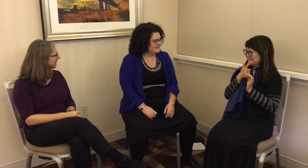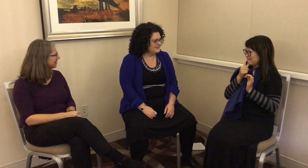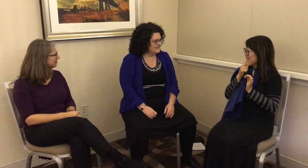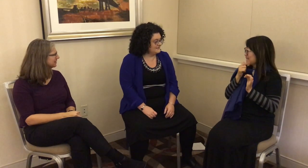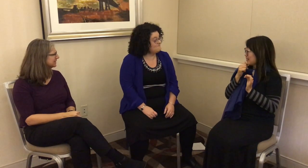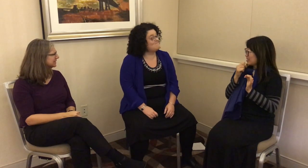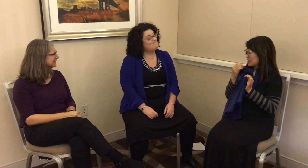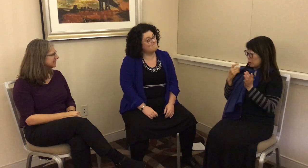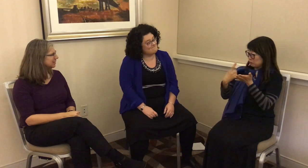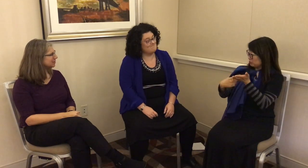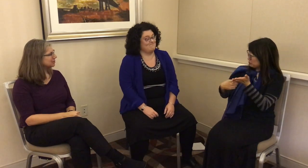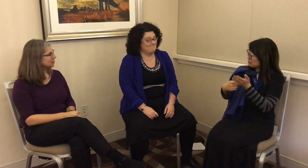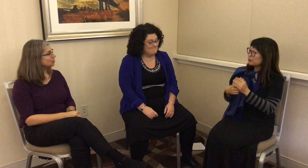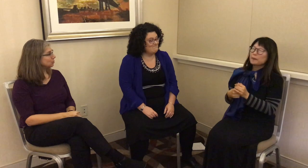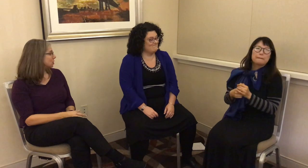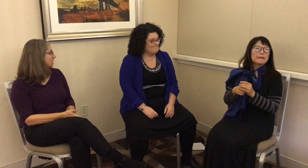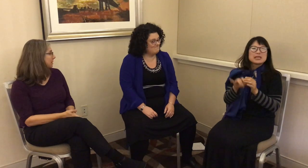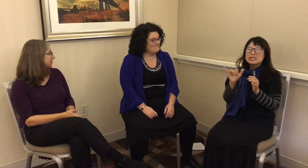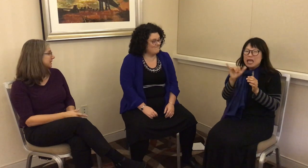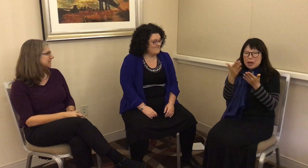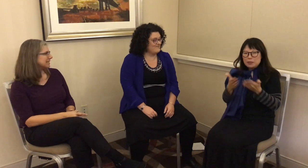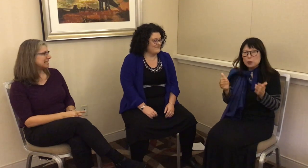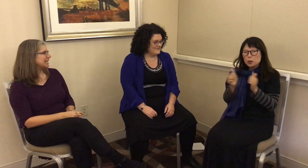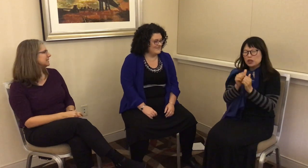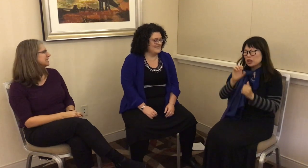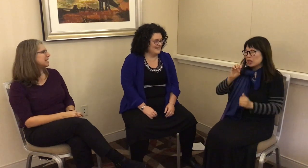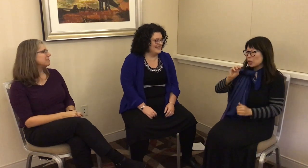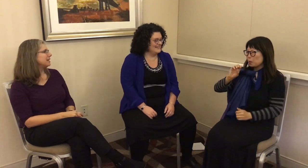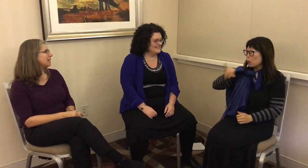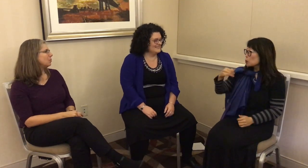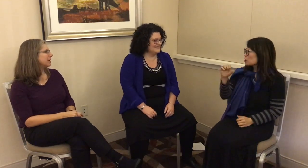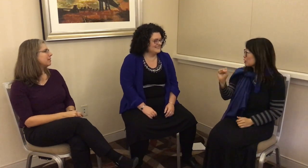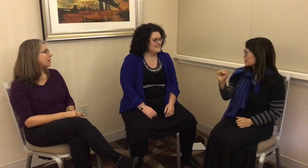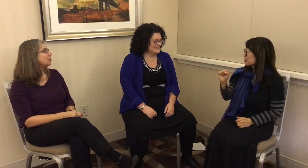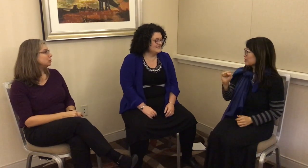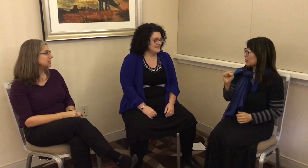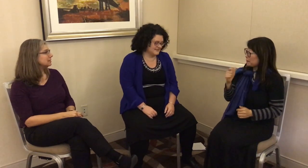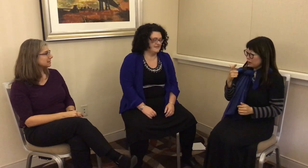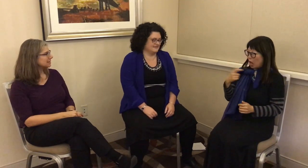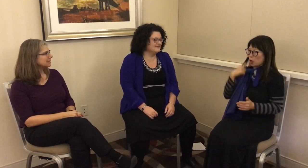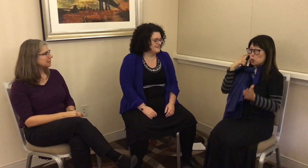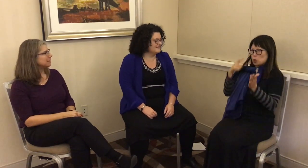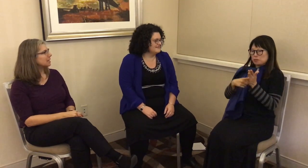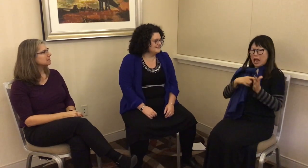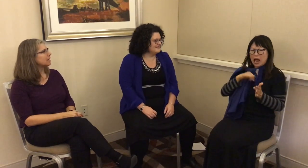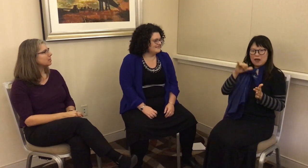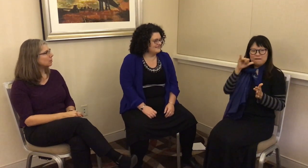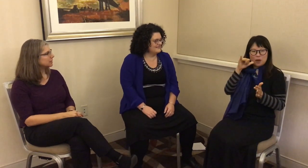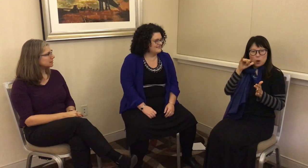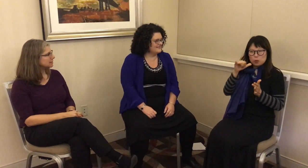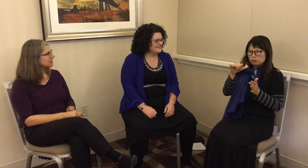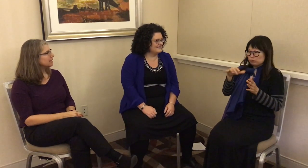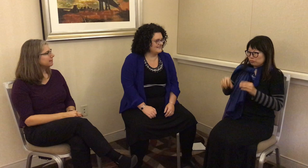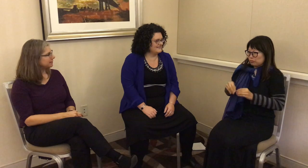gif?” So, we talk about it. It’s the same thing with emojis because I noticed that the